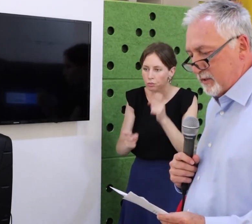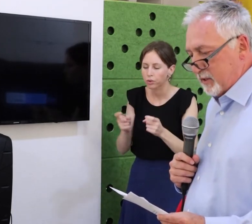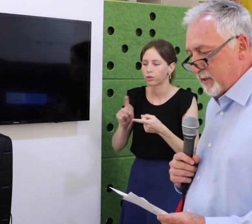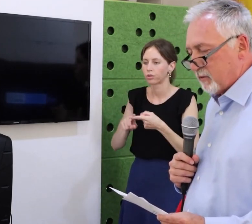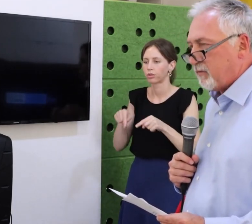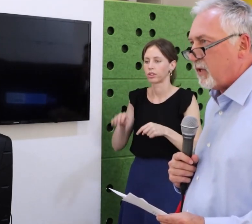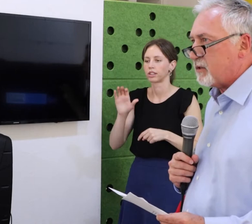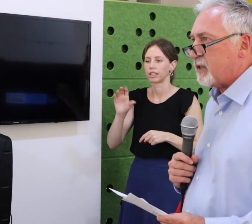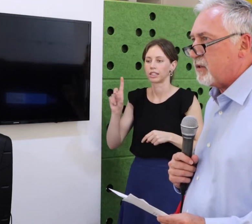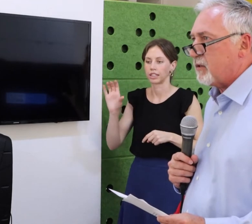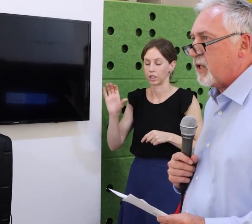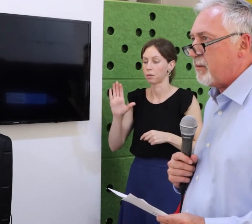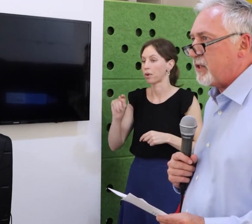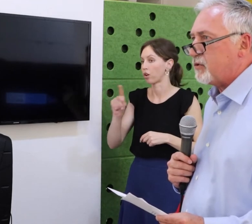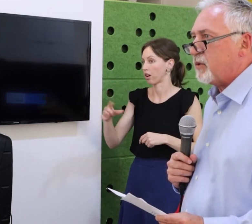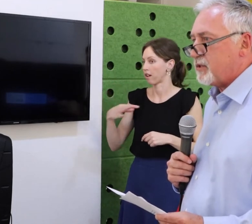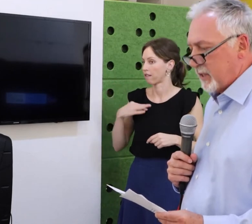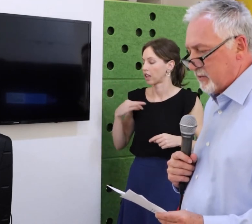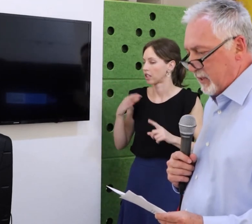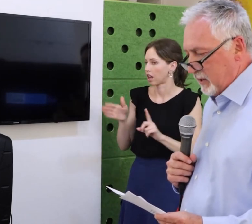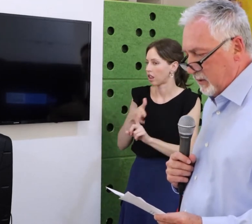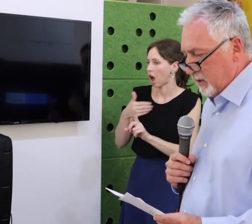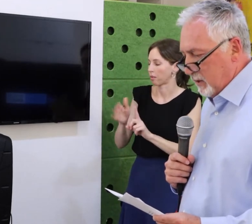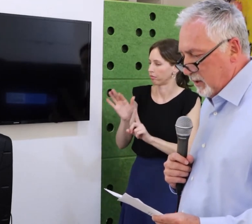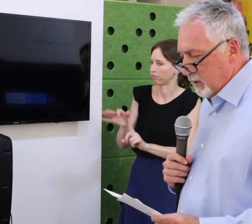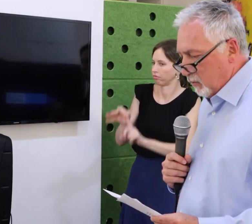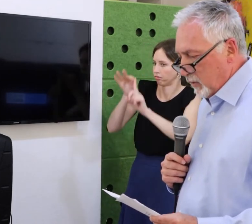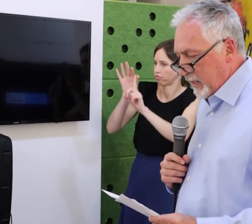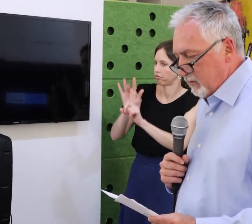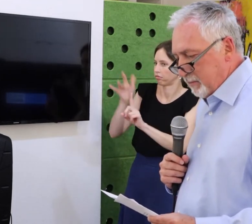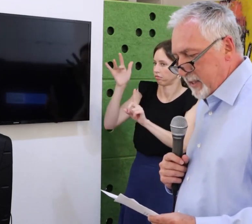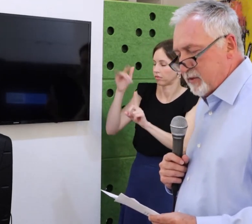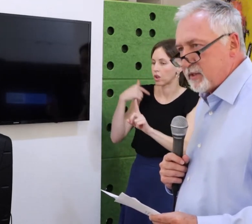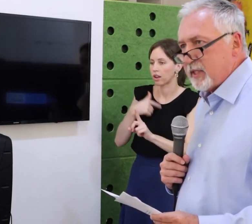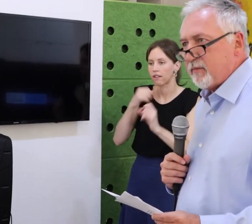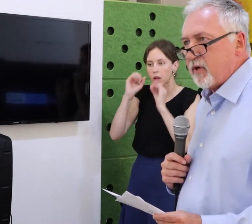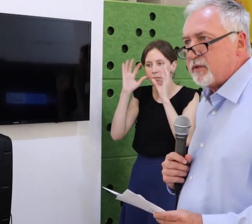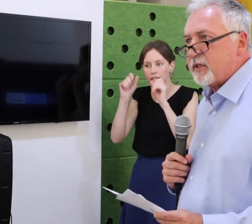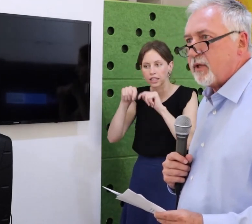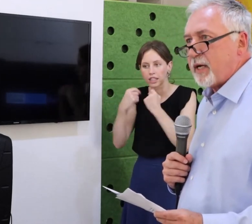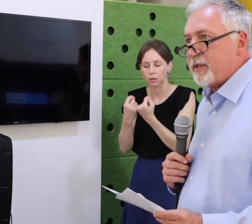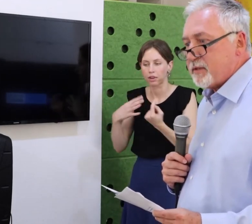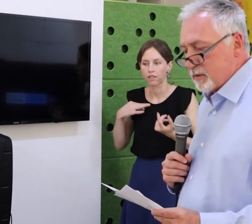I am honored to present the footsoldier of the year award to JoAnn Arusha.